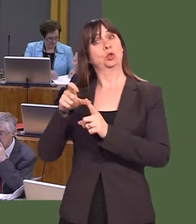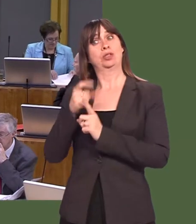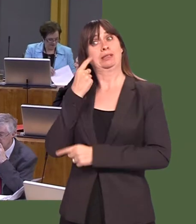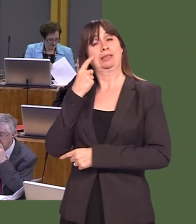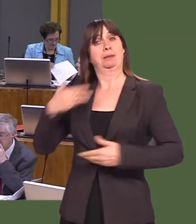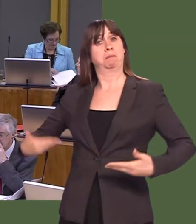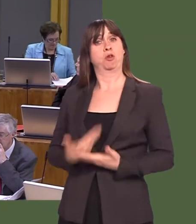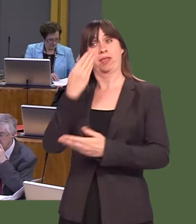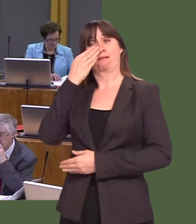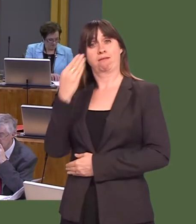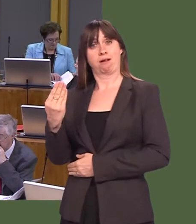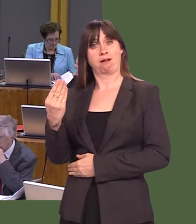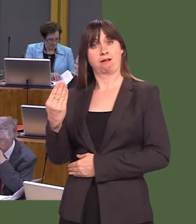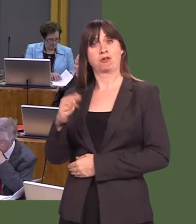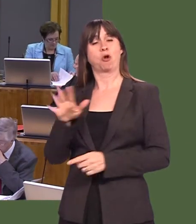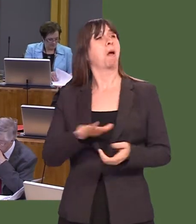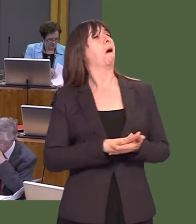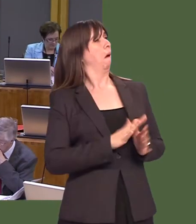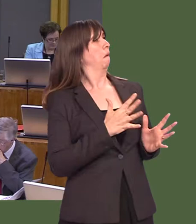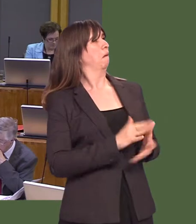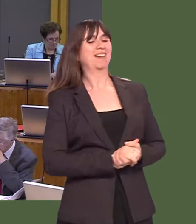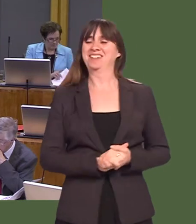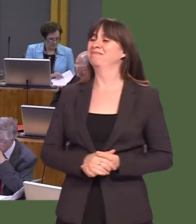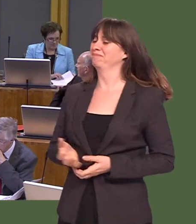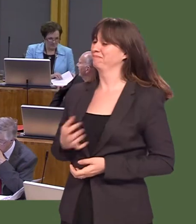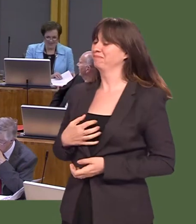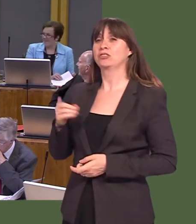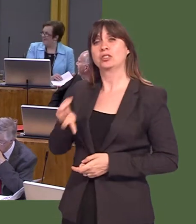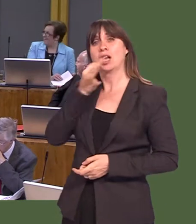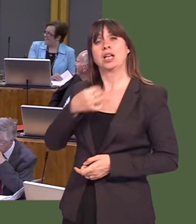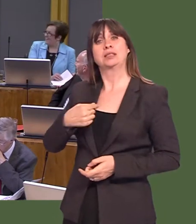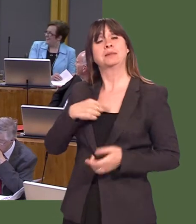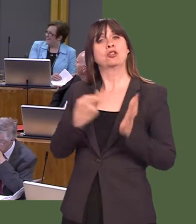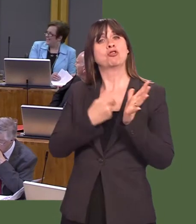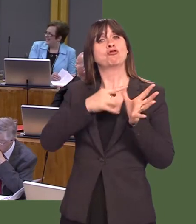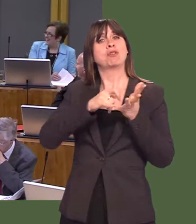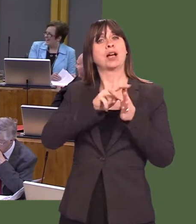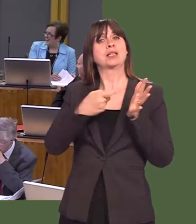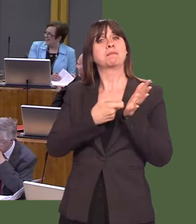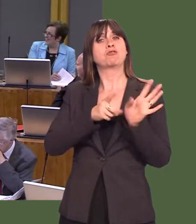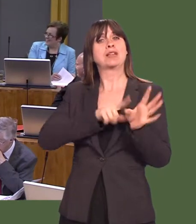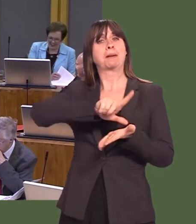My daughter was nine yesterday, and, for her birthday, she asked for a Raspberry Pi, which